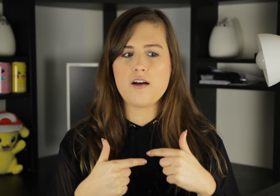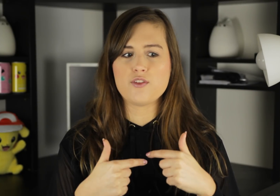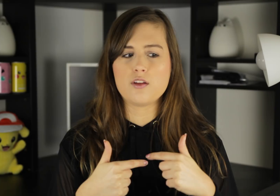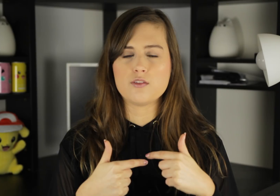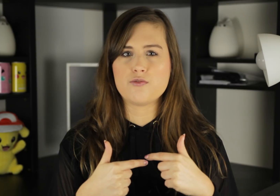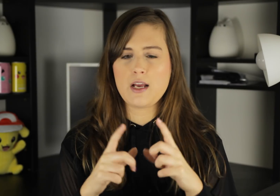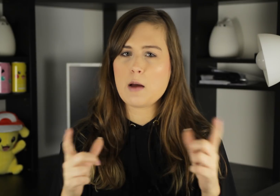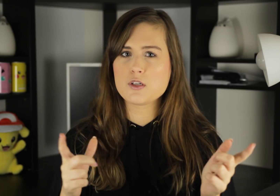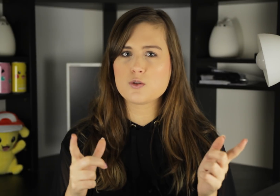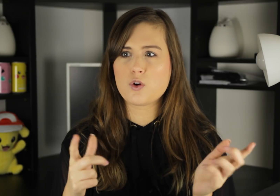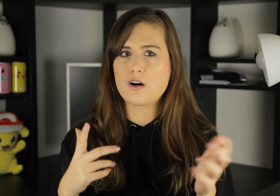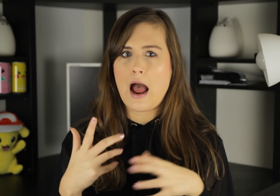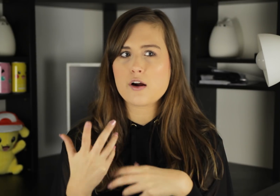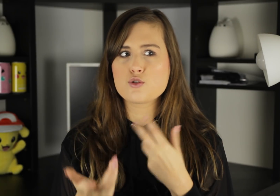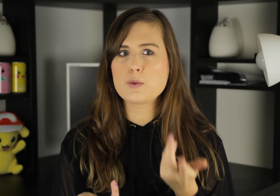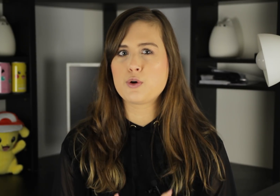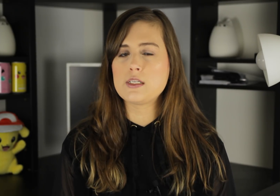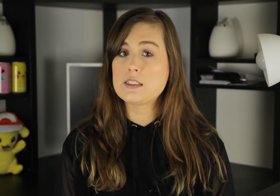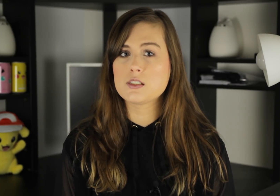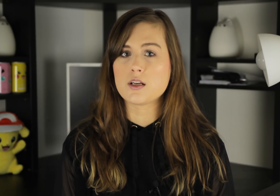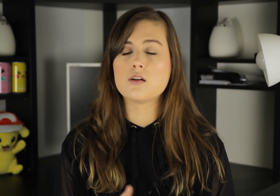and then the captions were actually pretty decent.